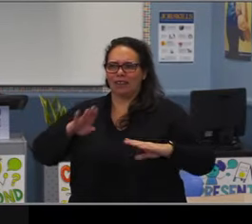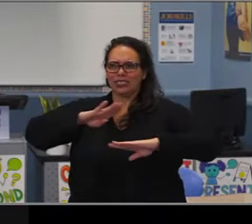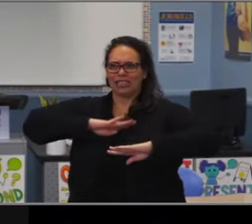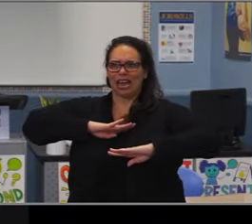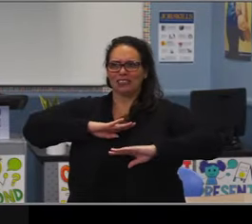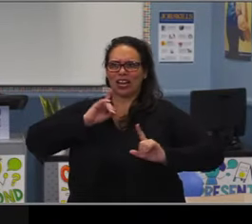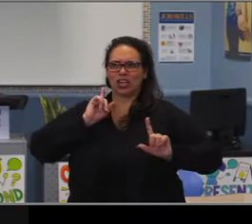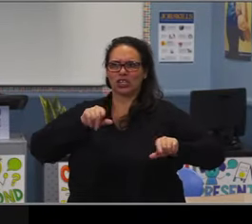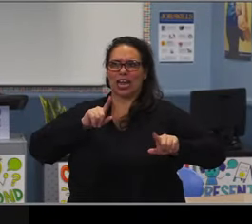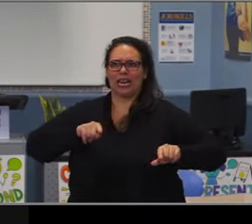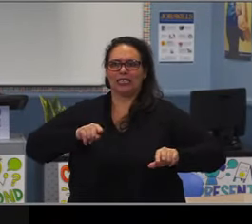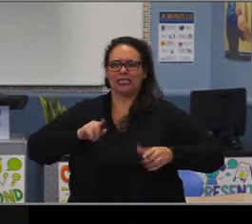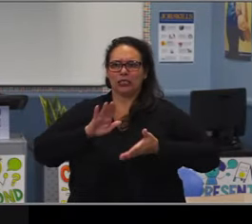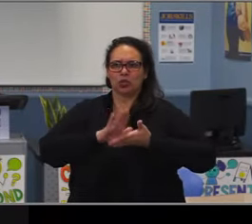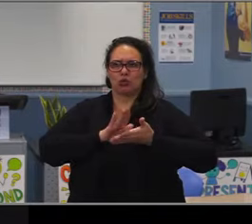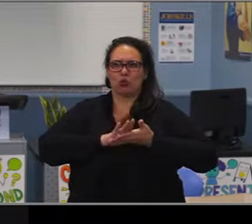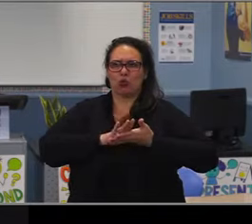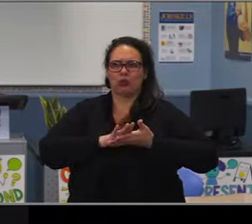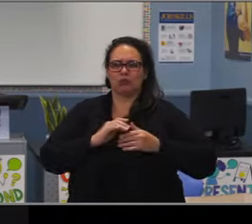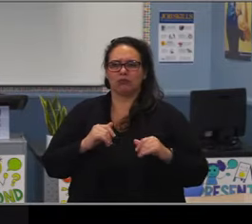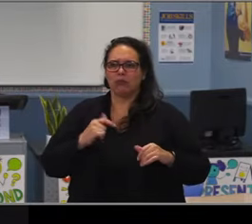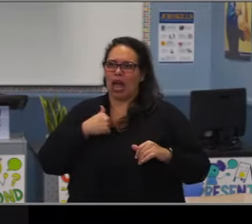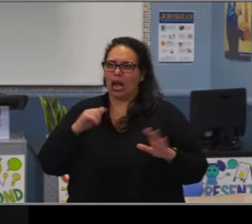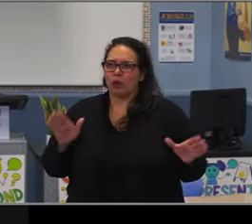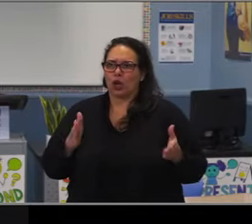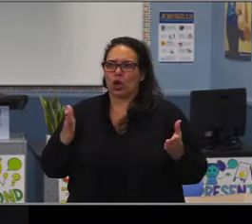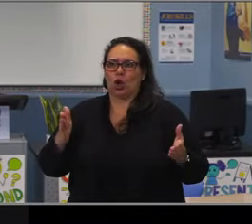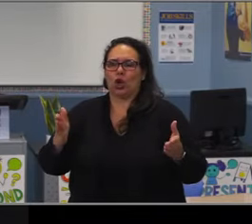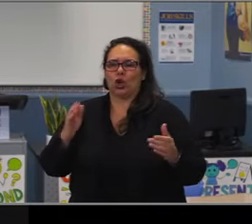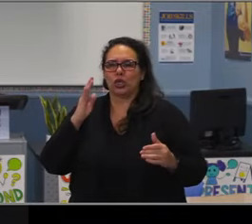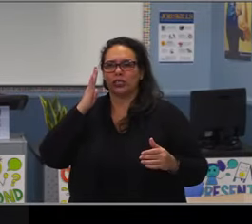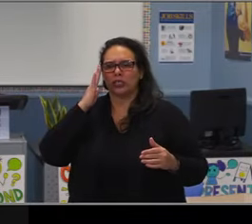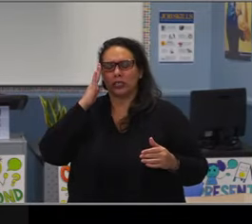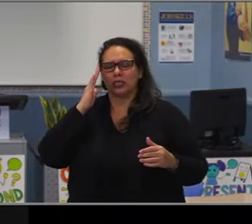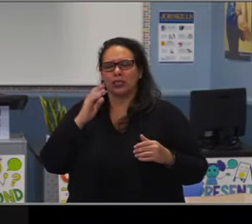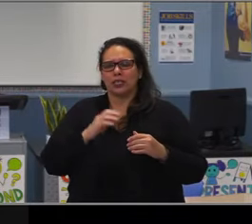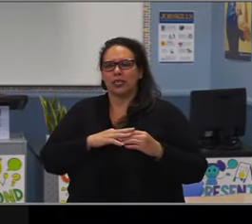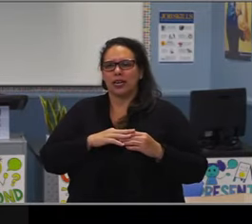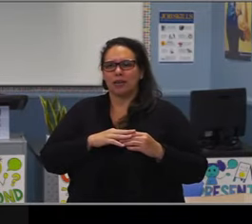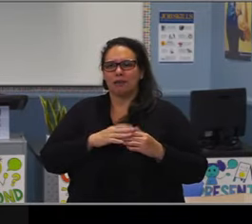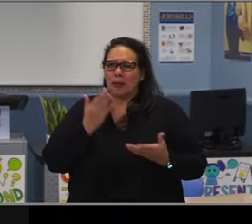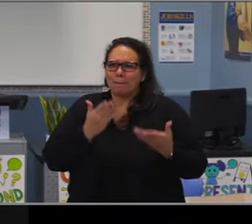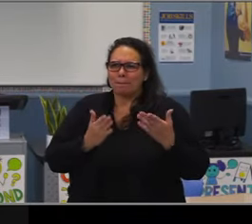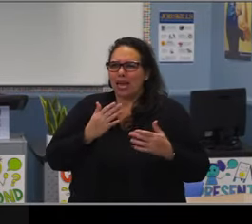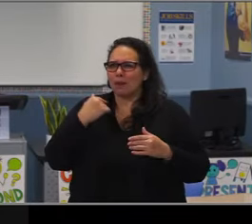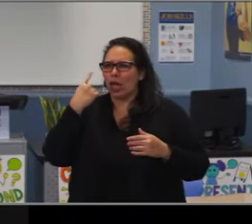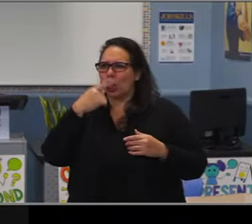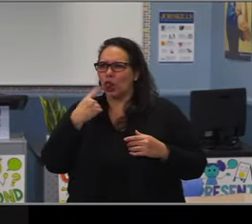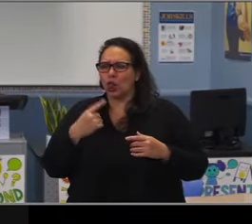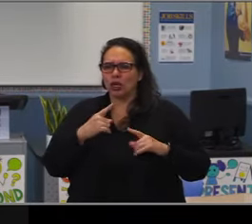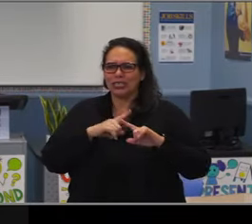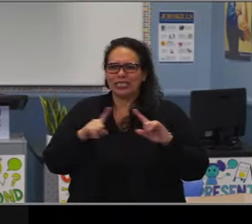obviously the biggest gap is in kids who have never been suspended and have strong attendance, that's the biggest gap.